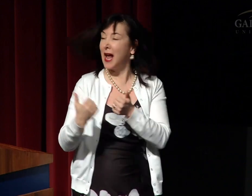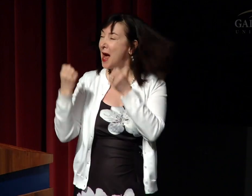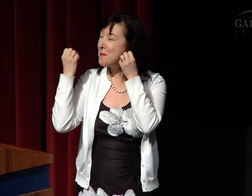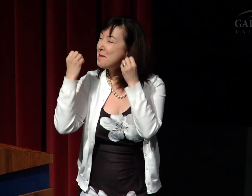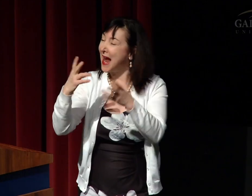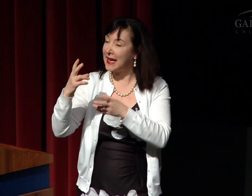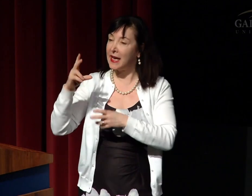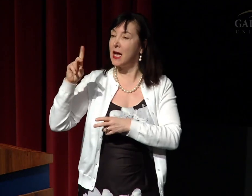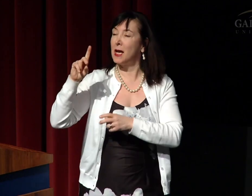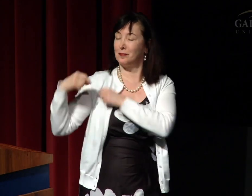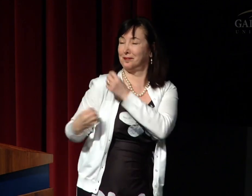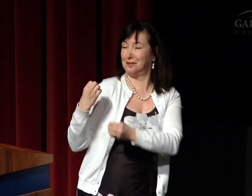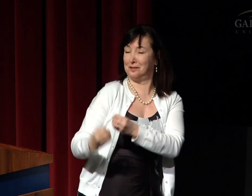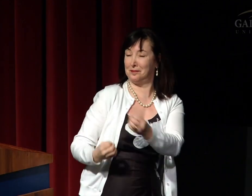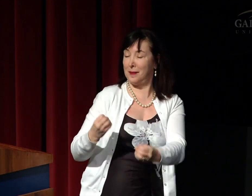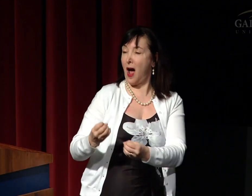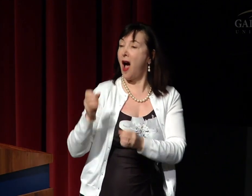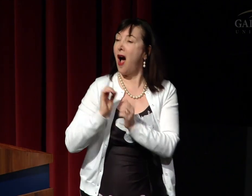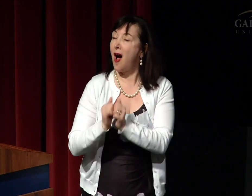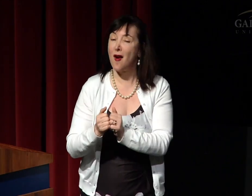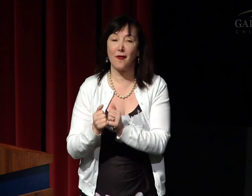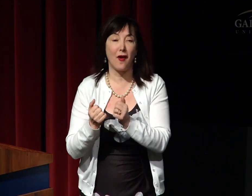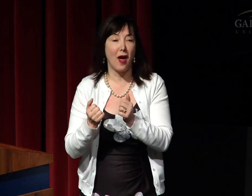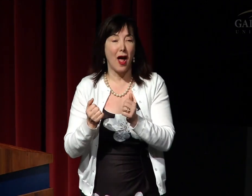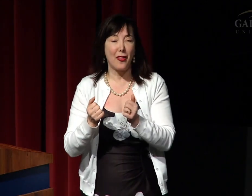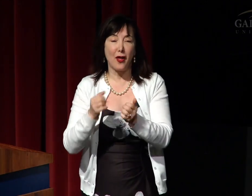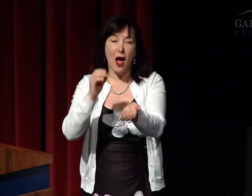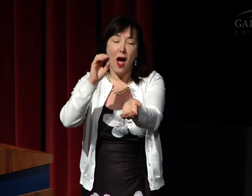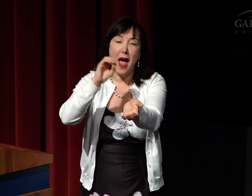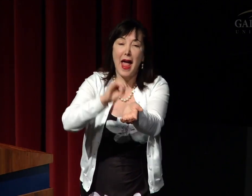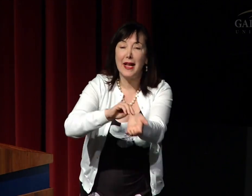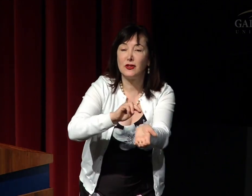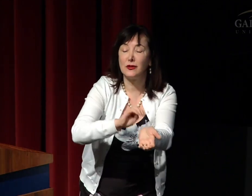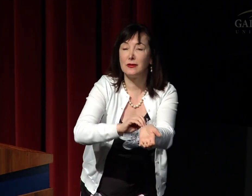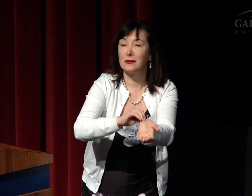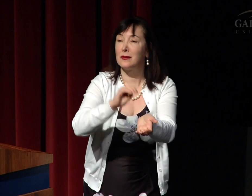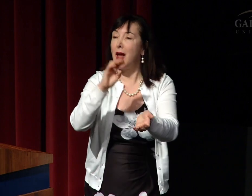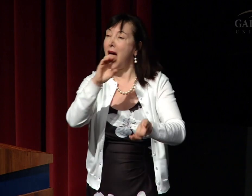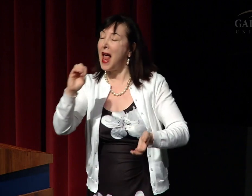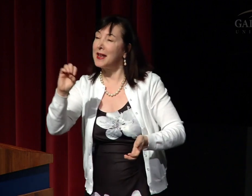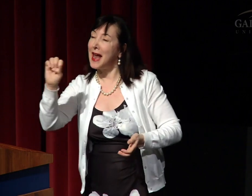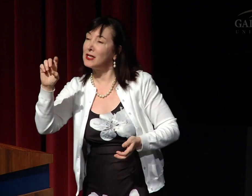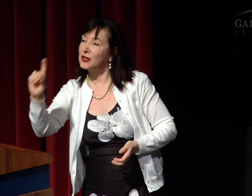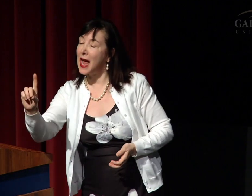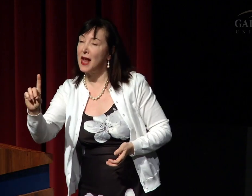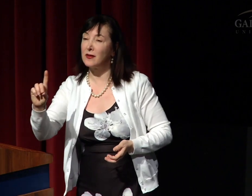that challenges decades of medical and educational dogma.